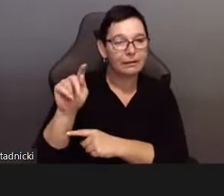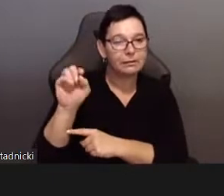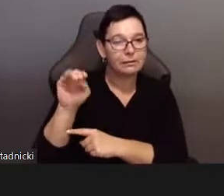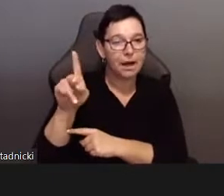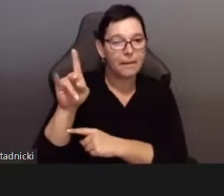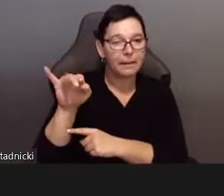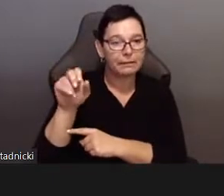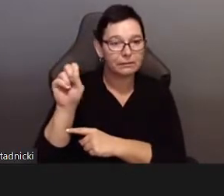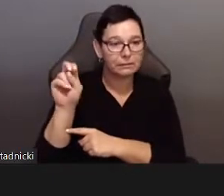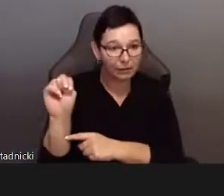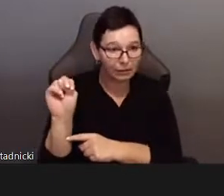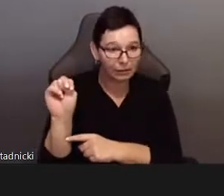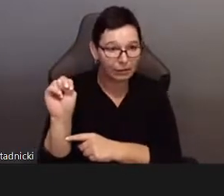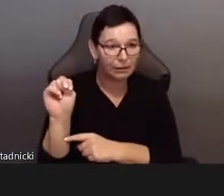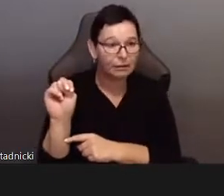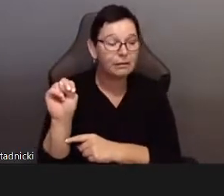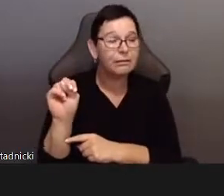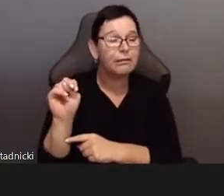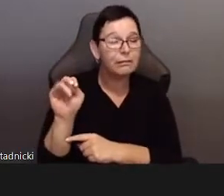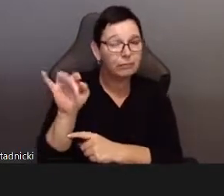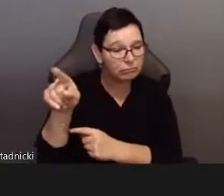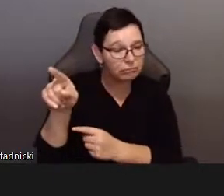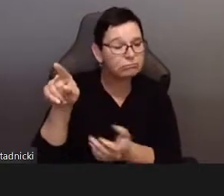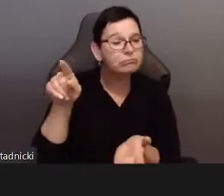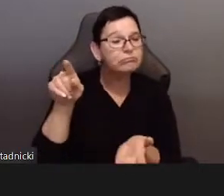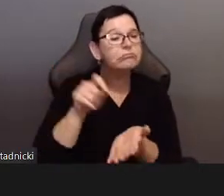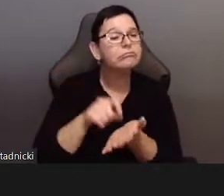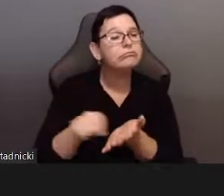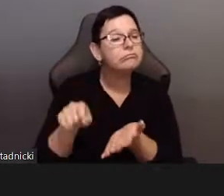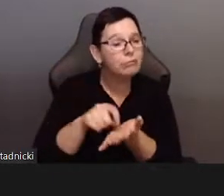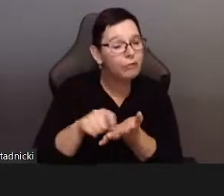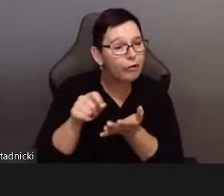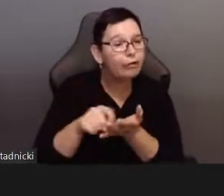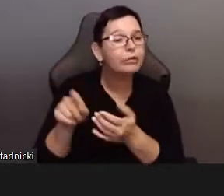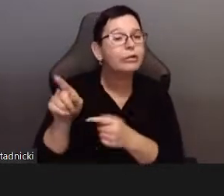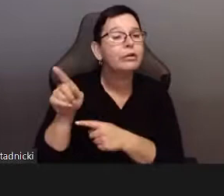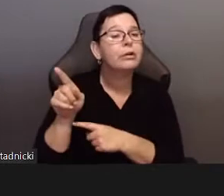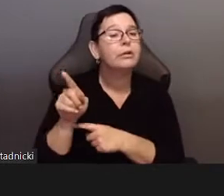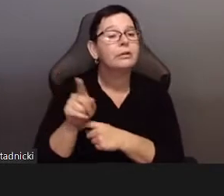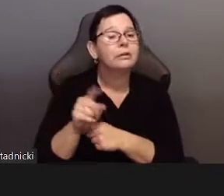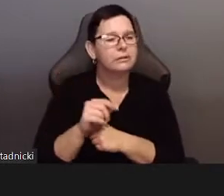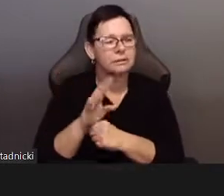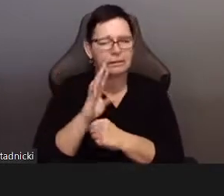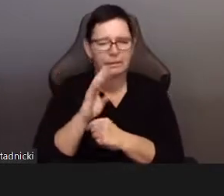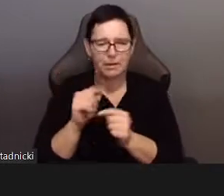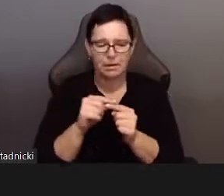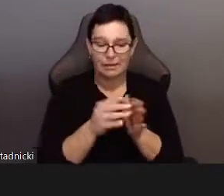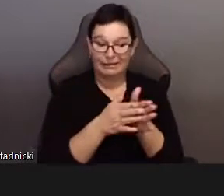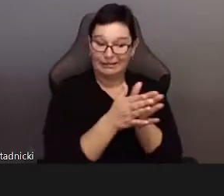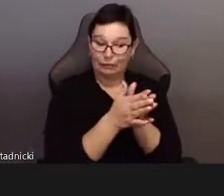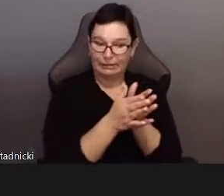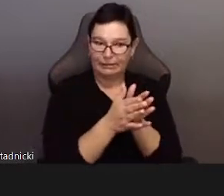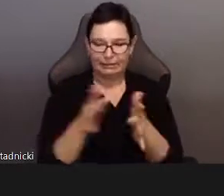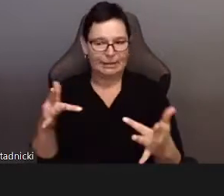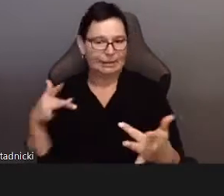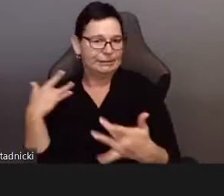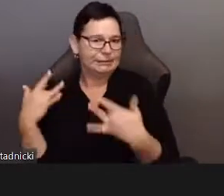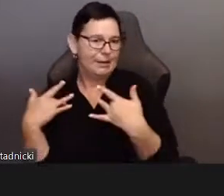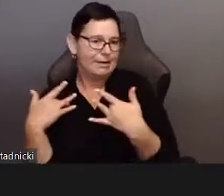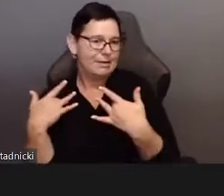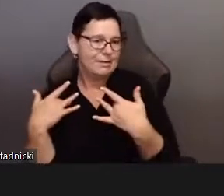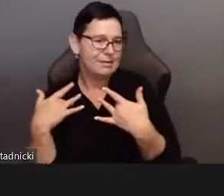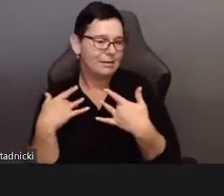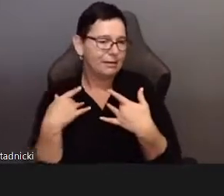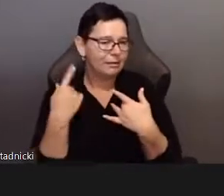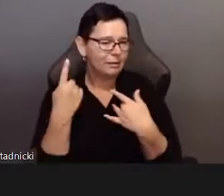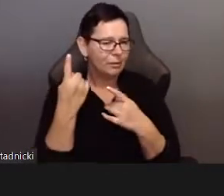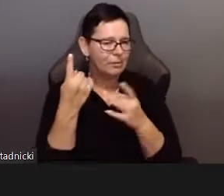in terms of what it can do and can be.